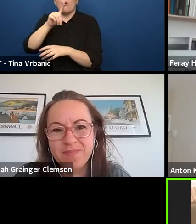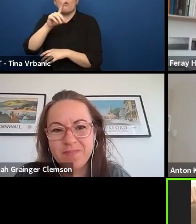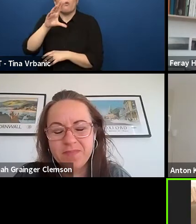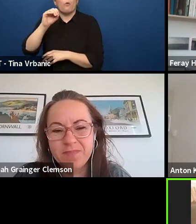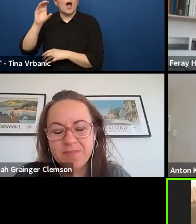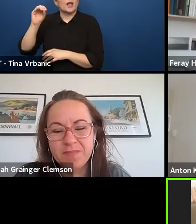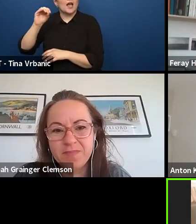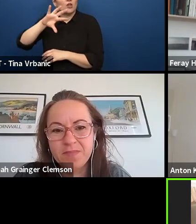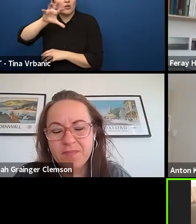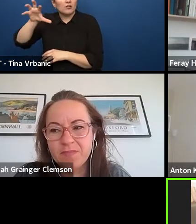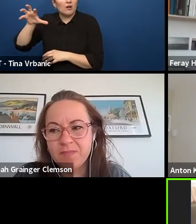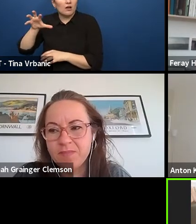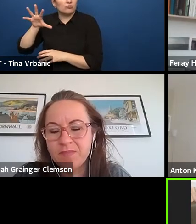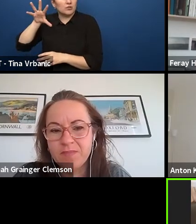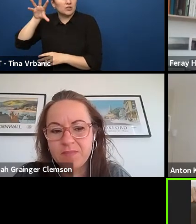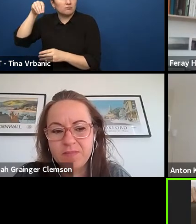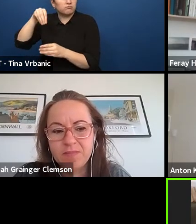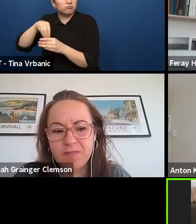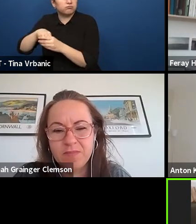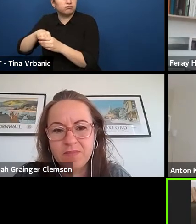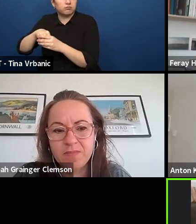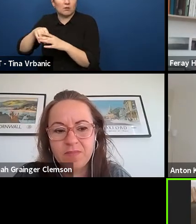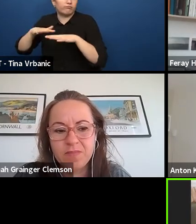connected in the world.